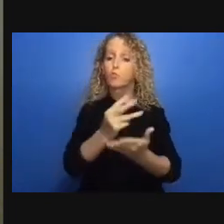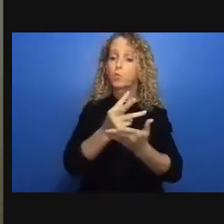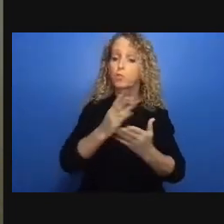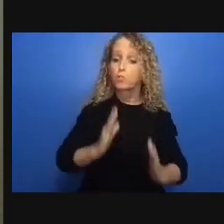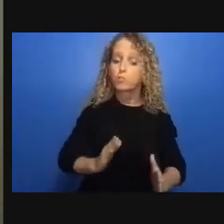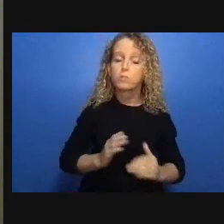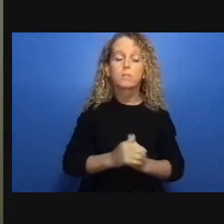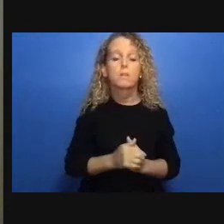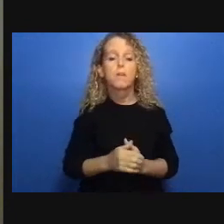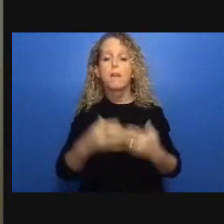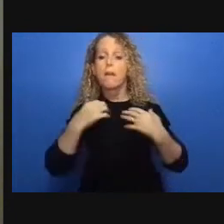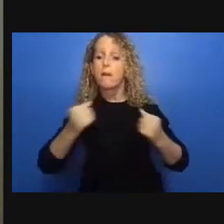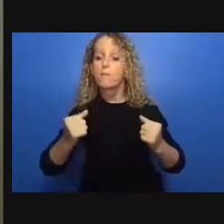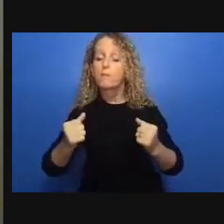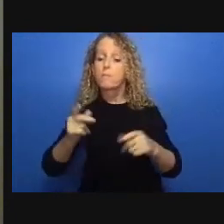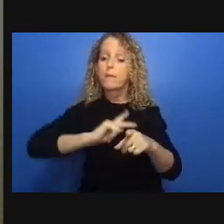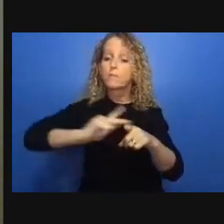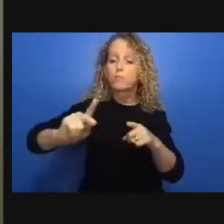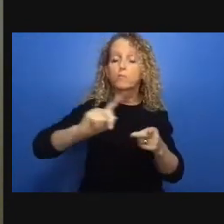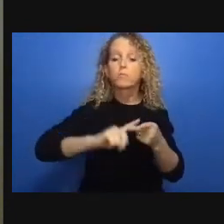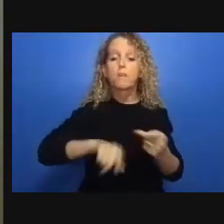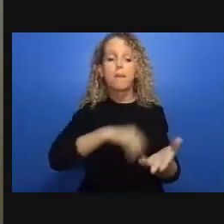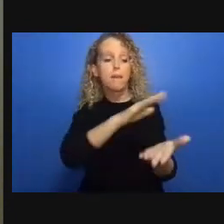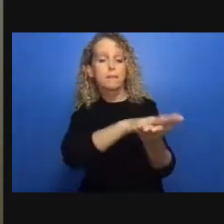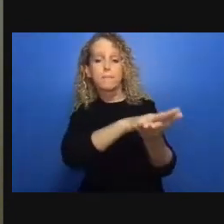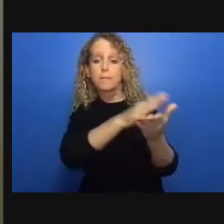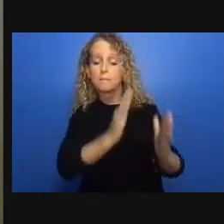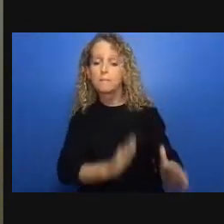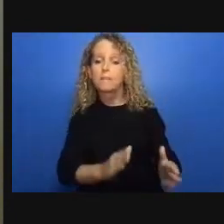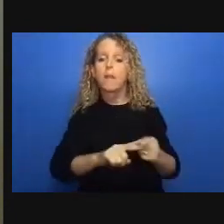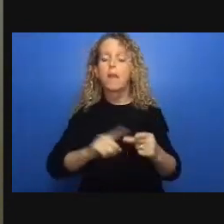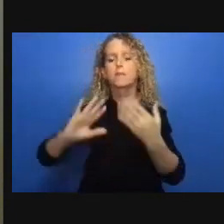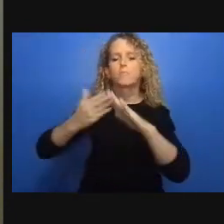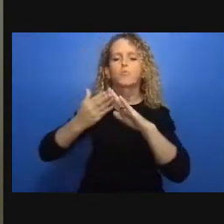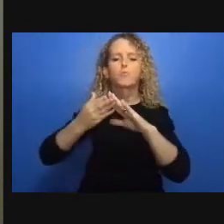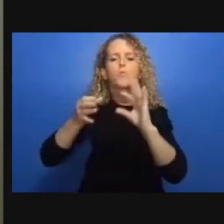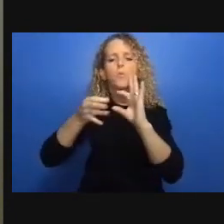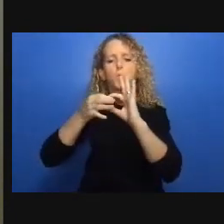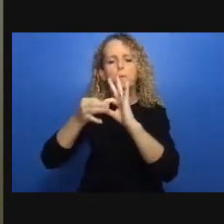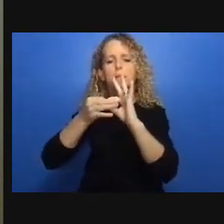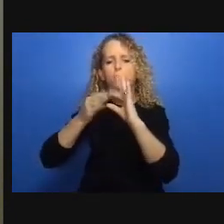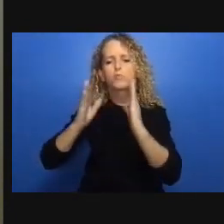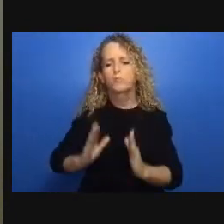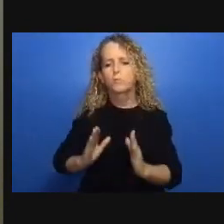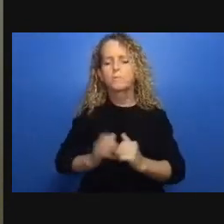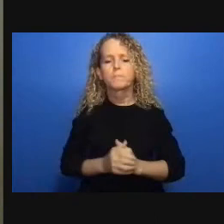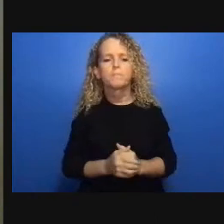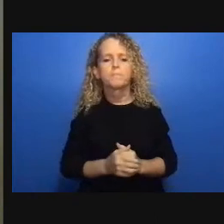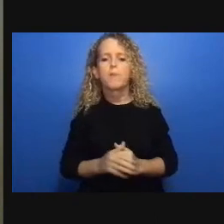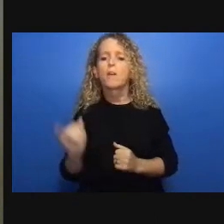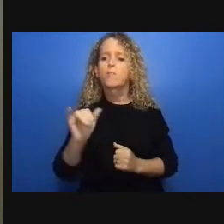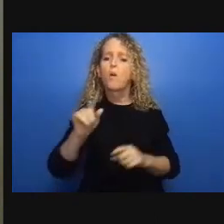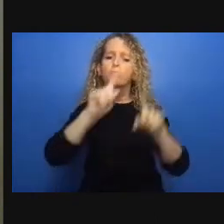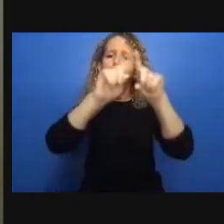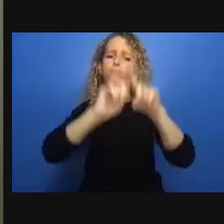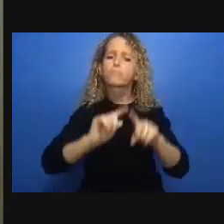urban centers was mentioning that they they had to fight significantly for all the funding that